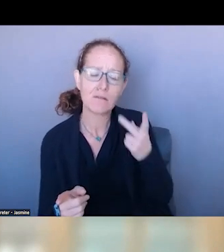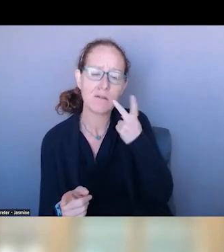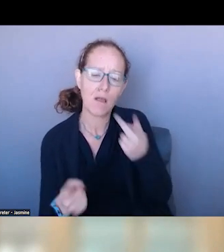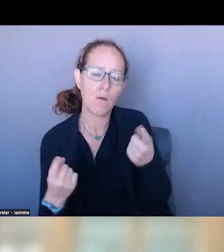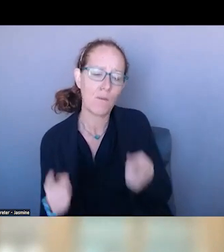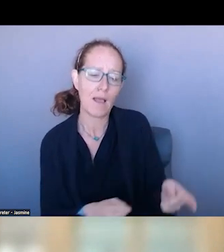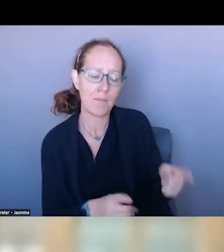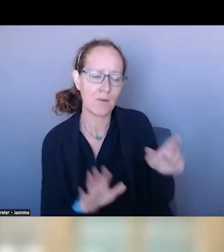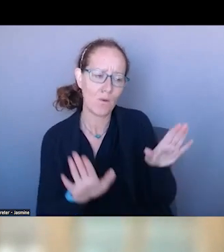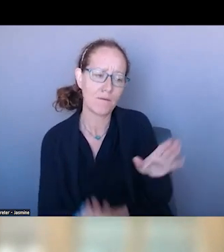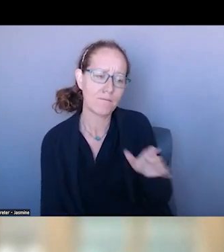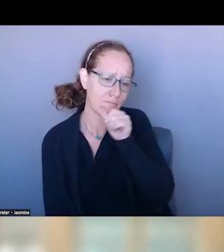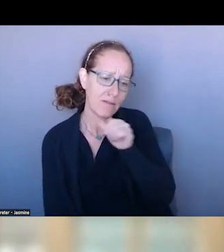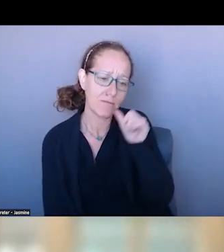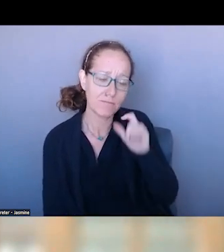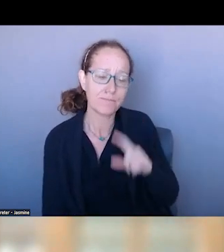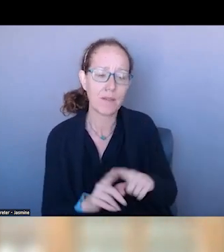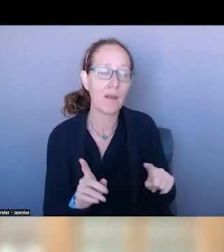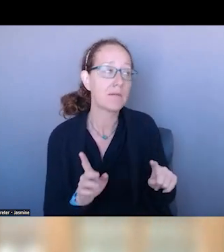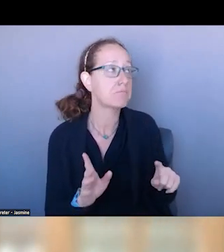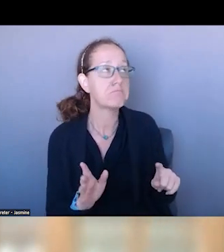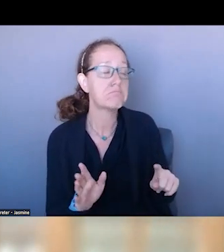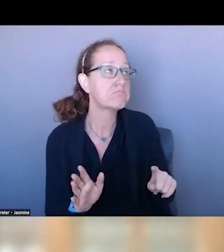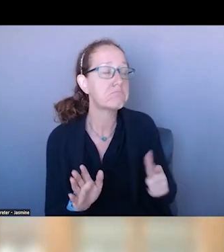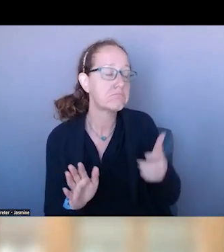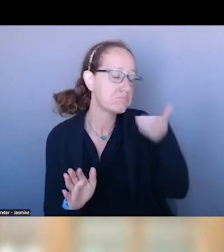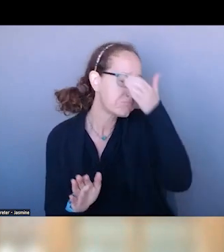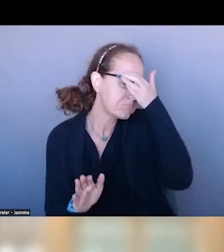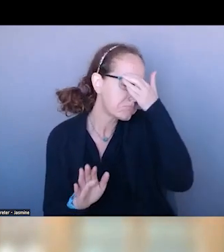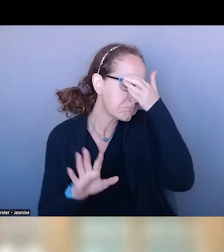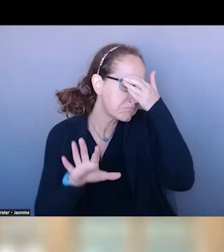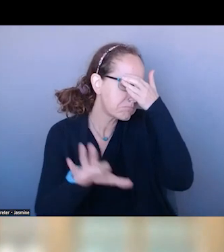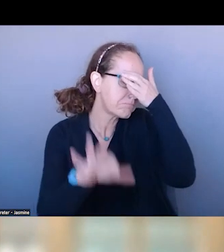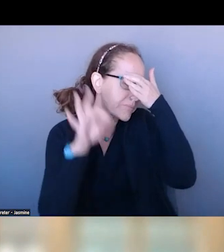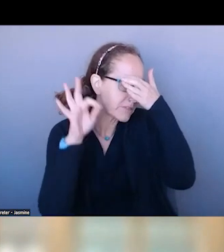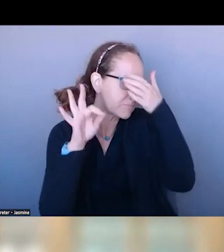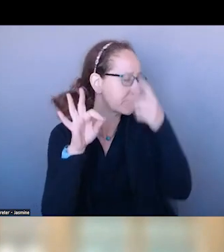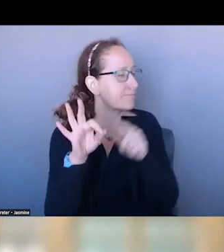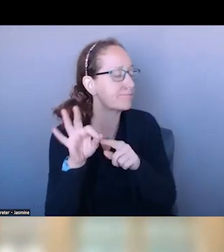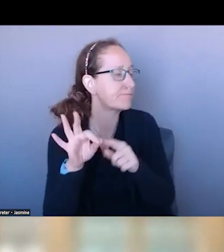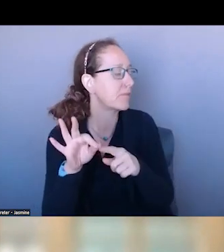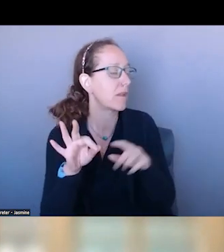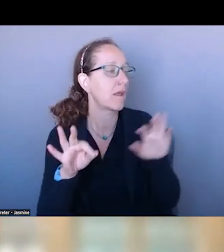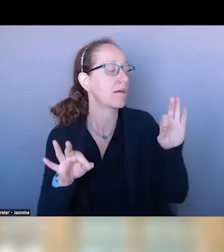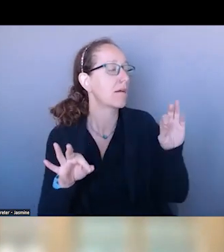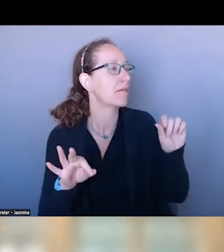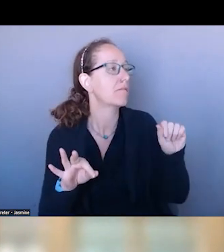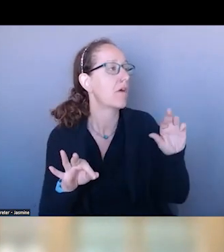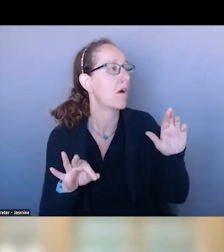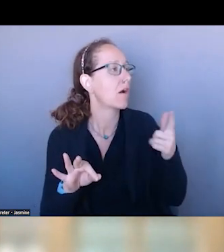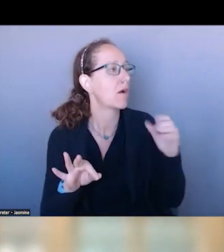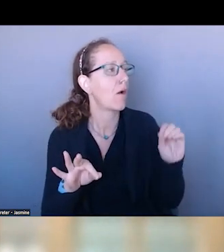IF YOU GO TO ANOTHER PLACE LIKE FARGO, NORTH DAKOTA, NOT SURE YOU